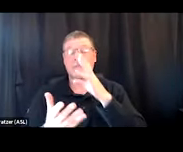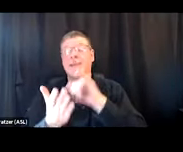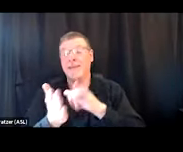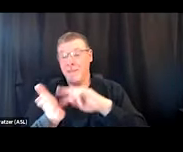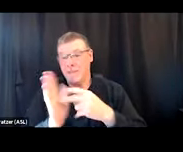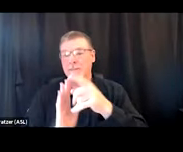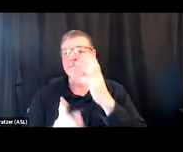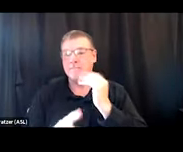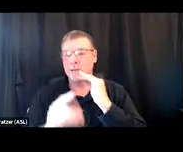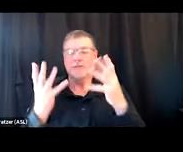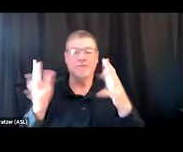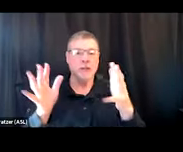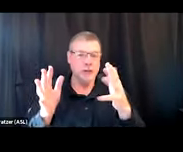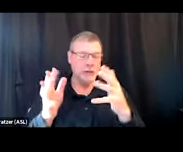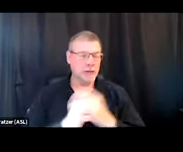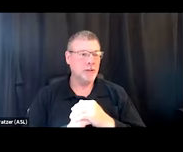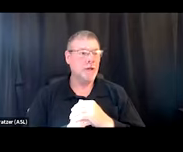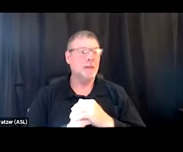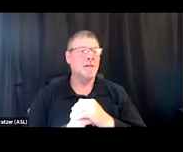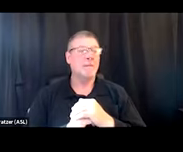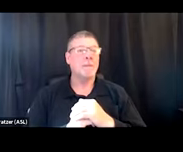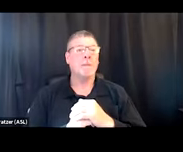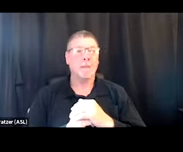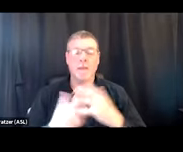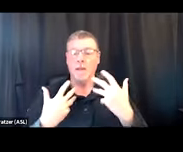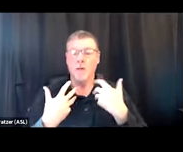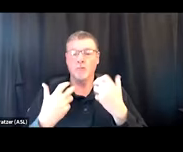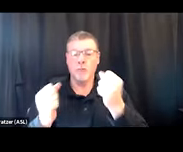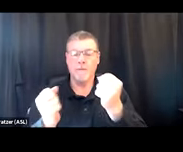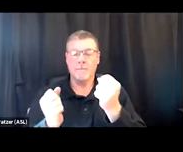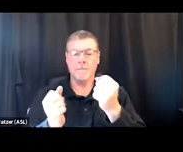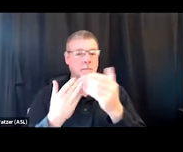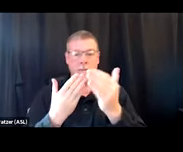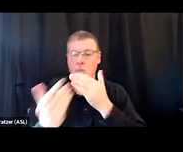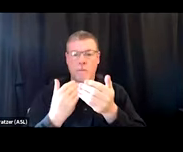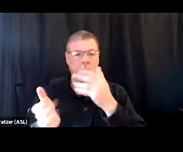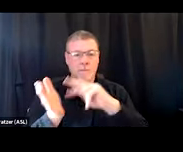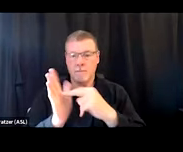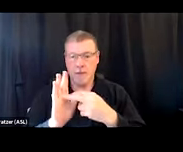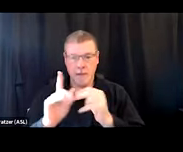and they have recovered, whatever that means to them, from that experience.